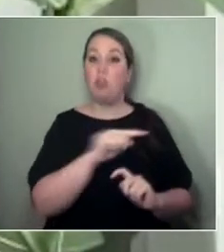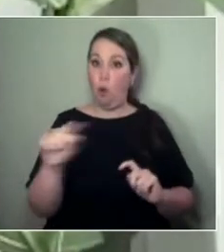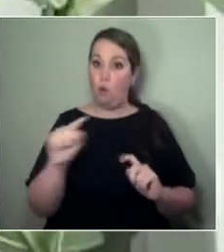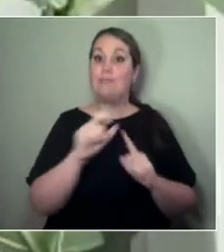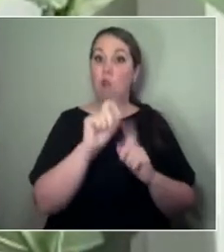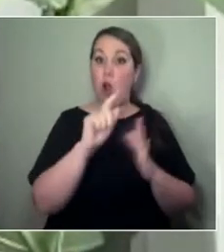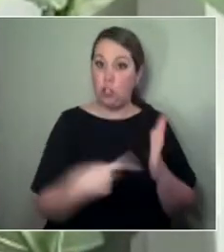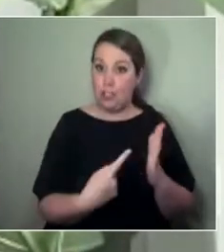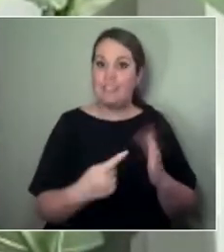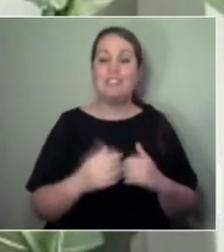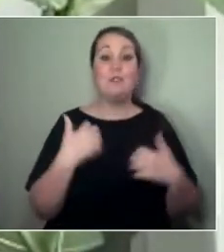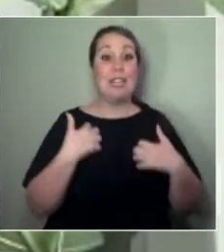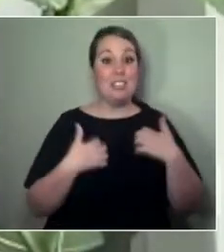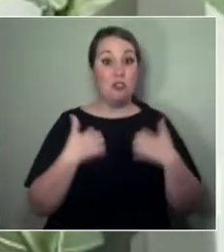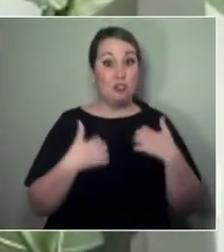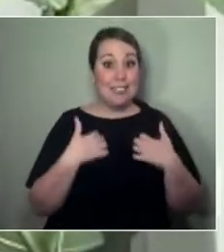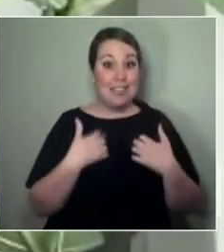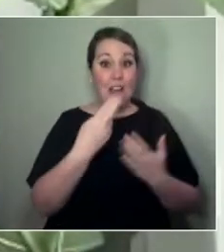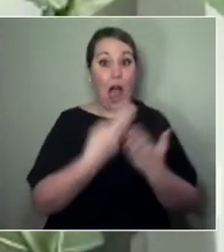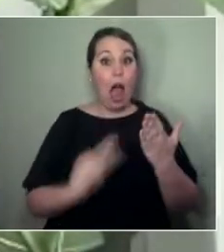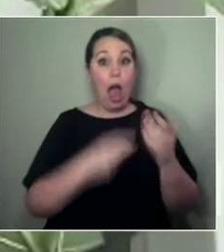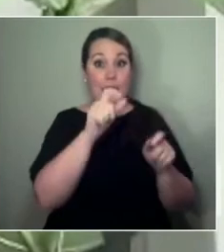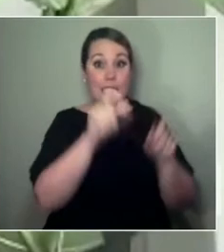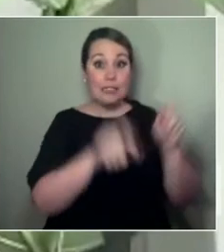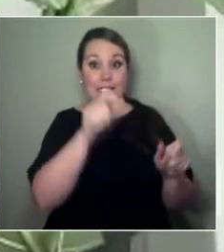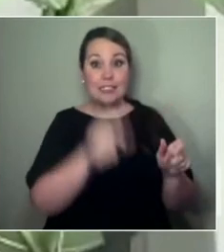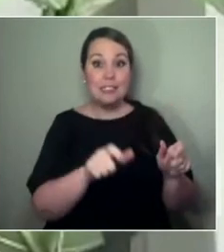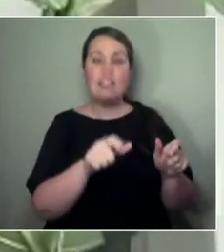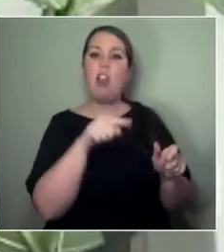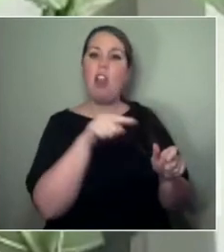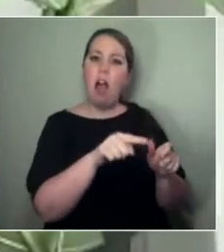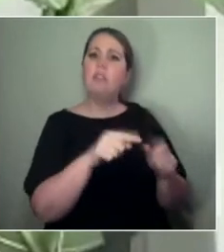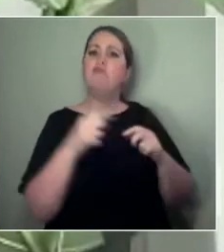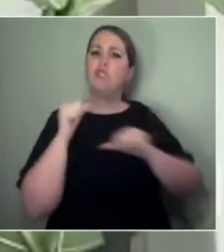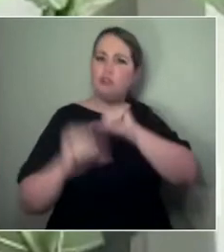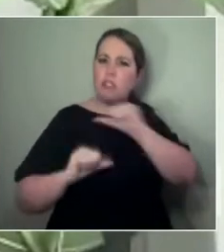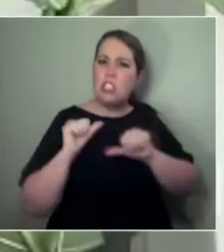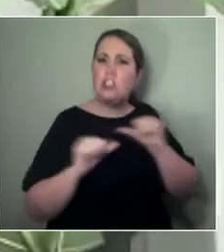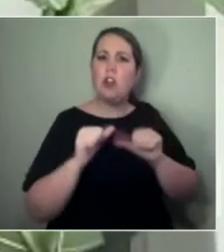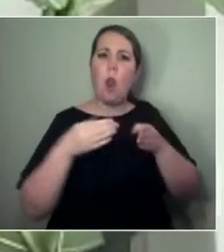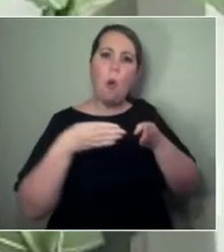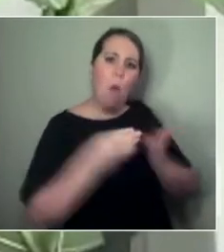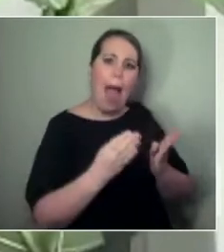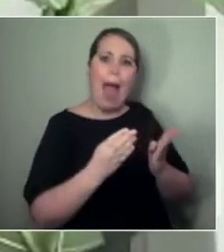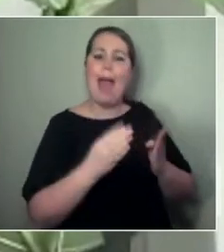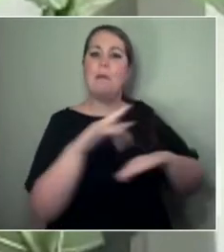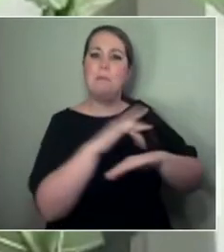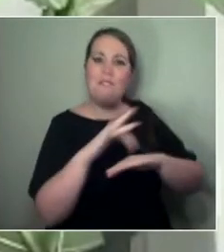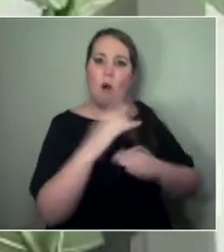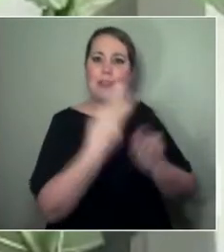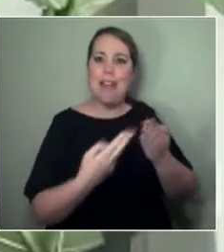and how they're taking these sort of steps towards imagining work in different ways.